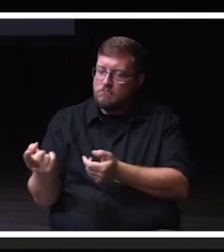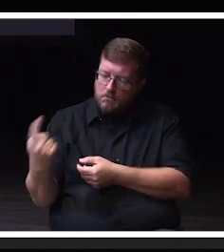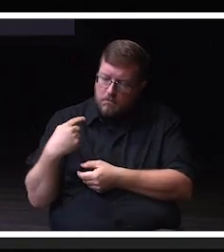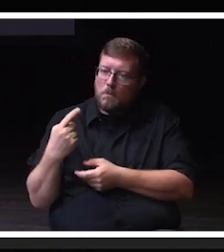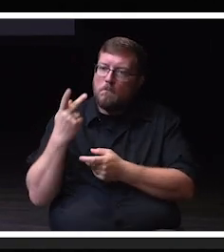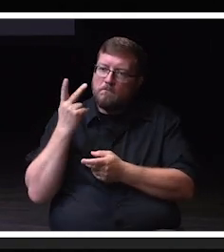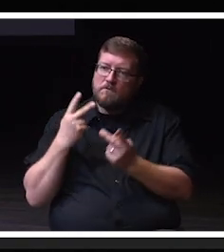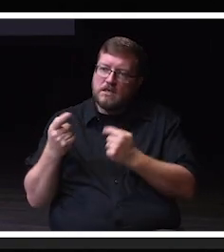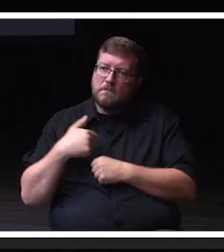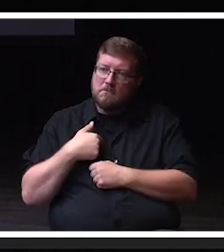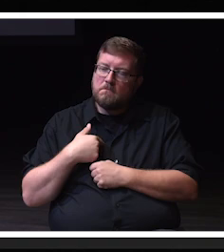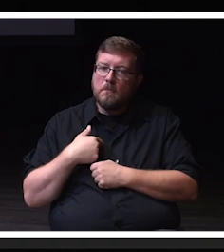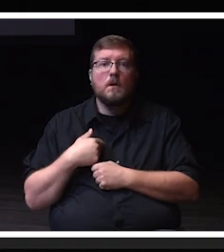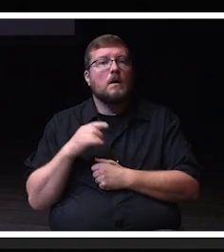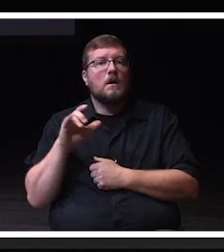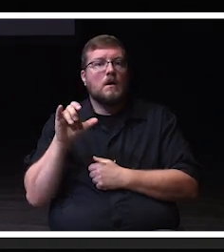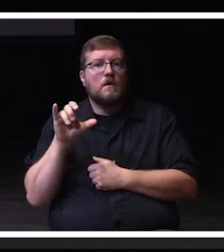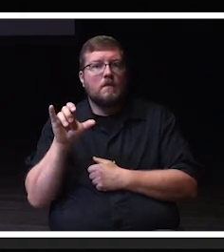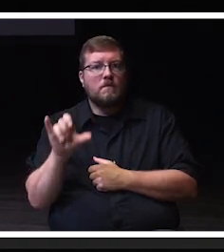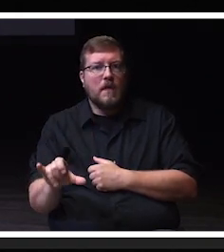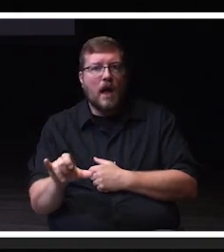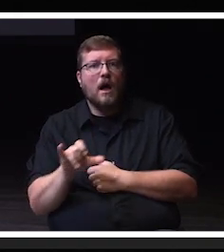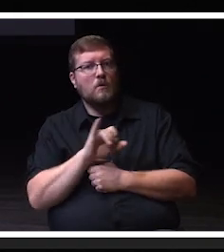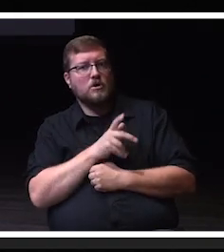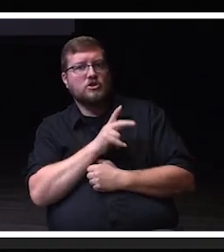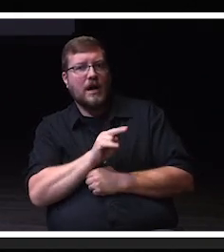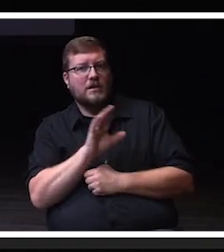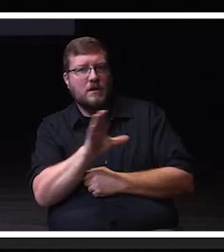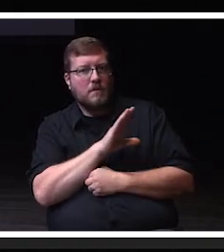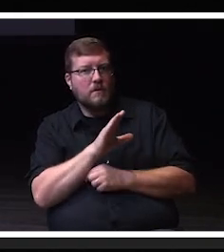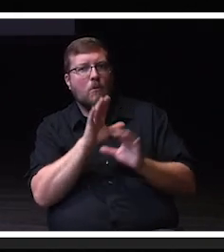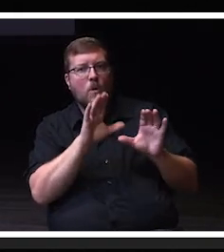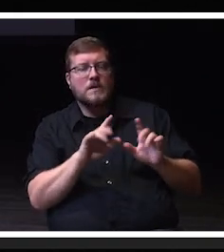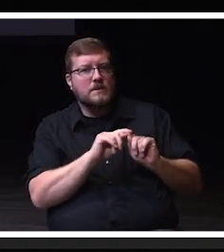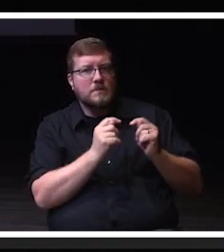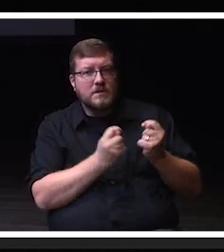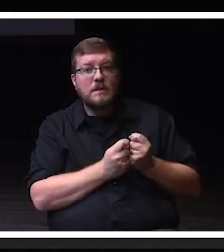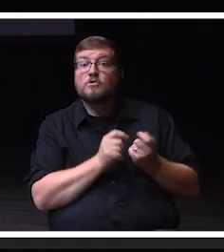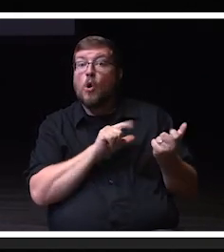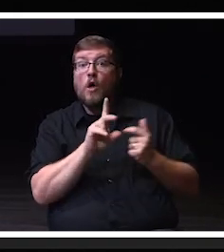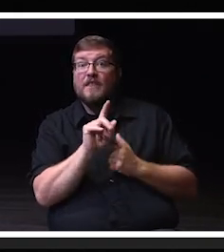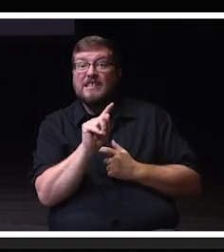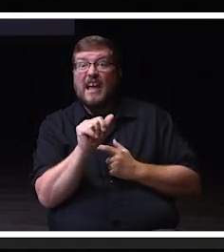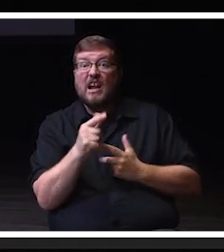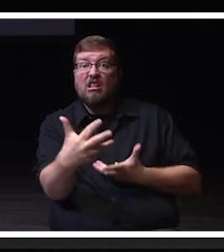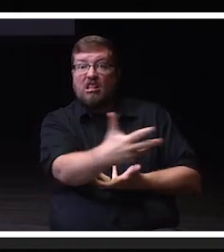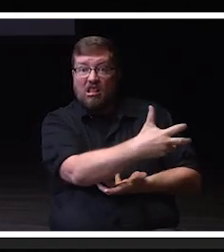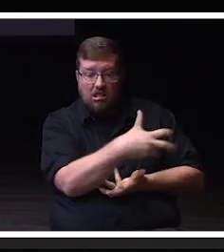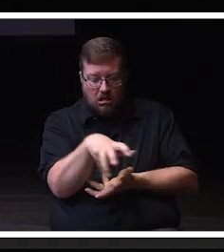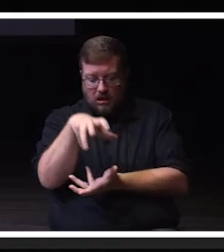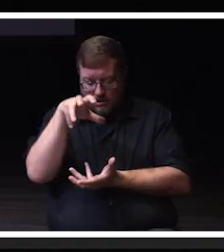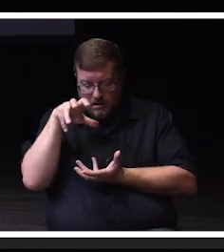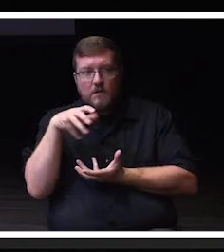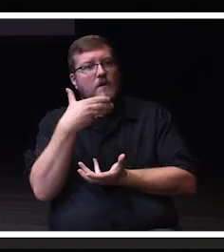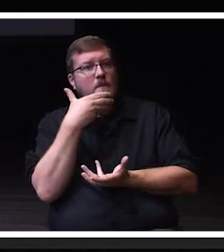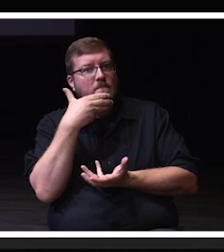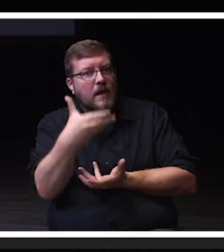with, Jackie Briggs and her great team. So we're we're very grateful for the data and, thankful for the retention efforts. And because of that,